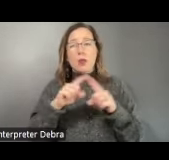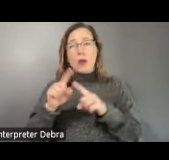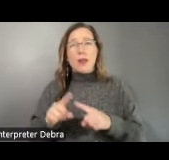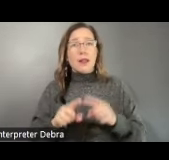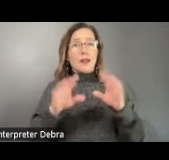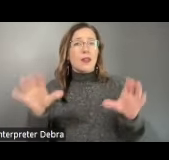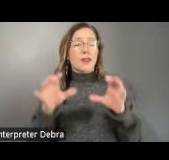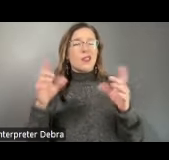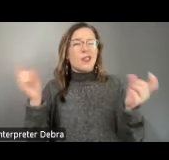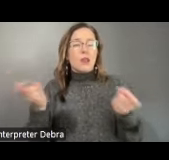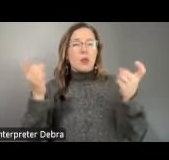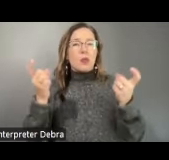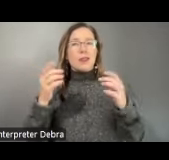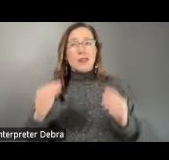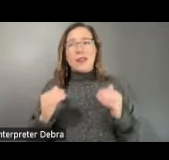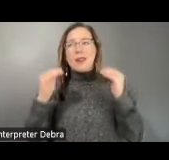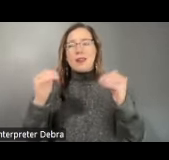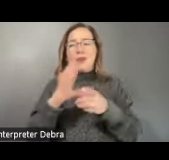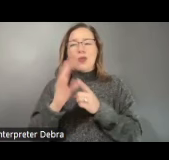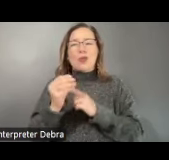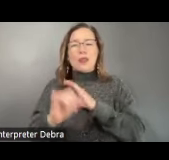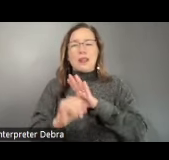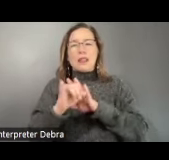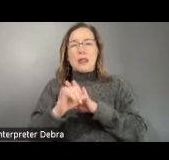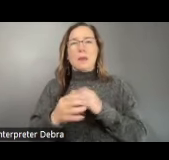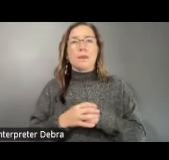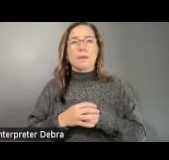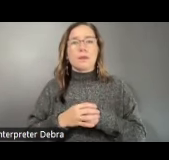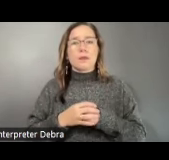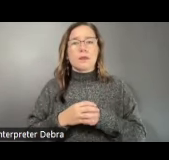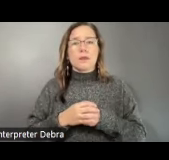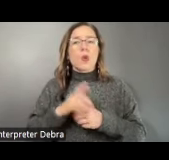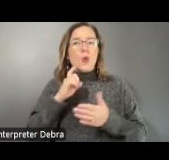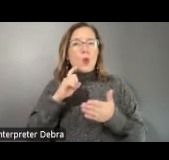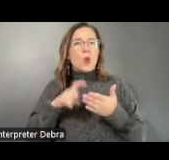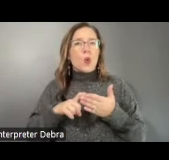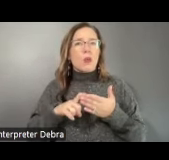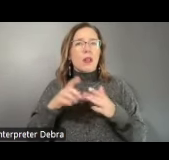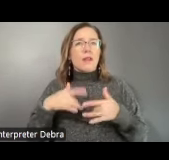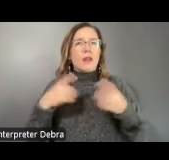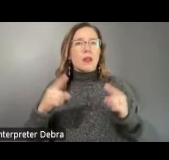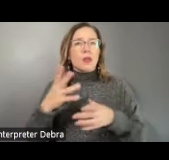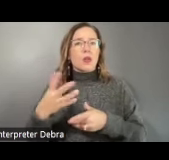celebrate and enhance our cultural identity. Notable events include the annual book fair,